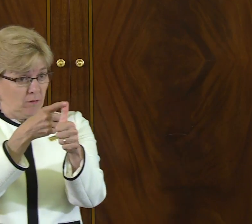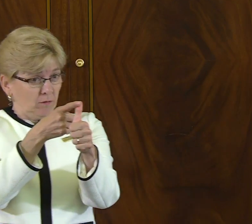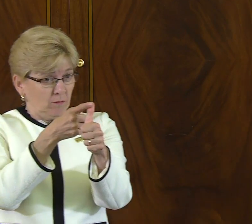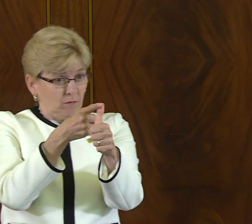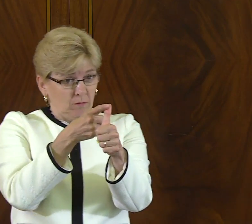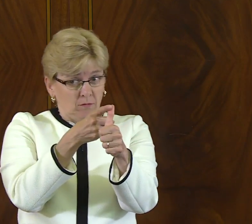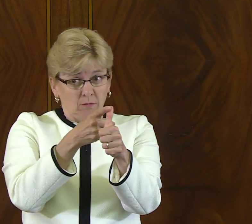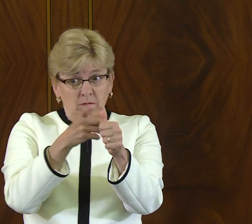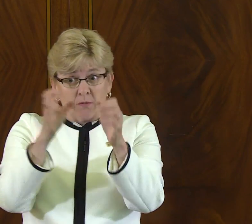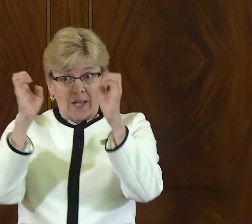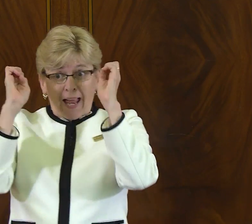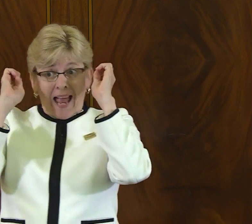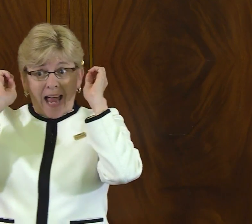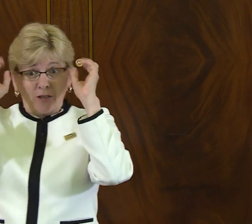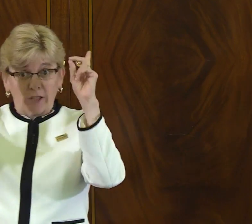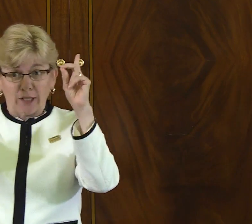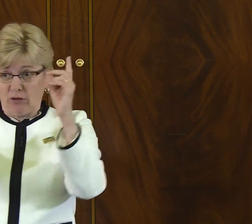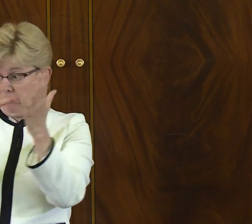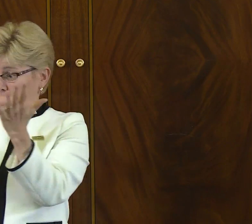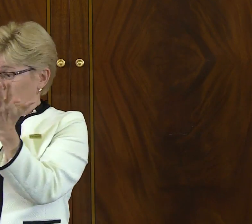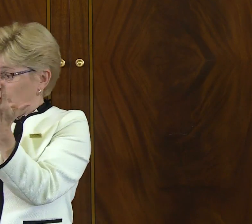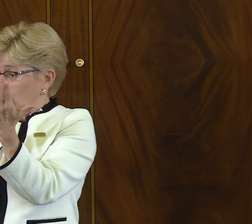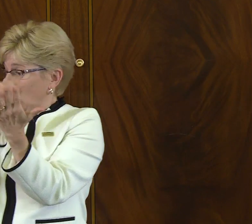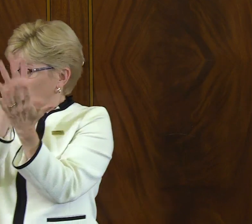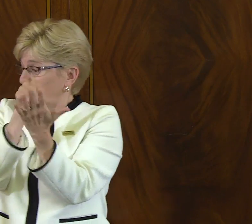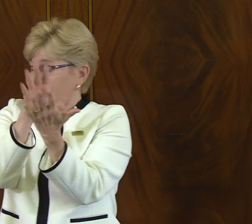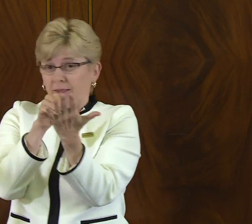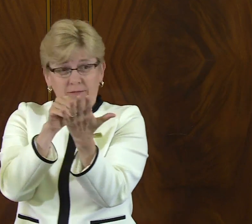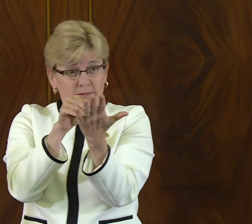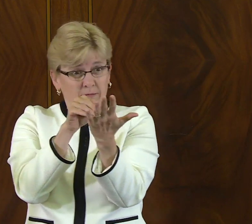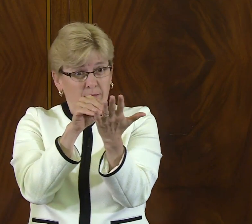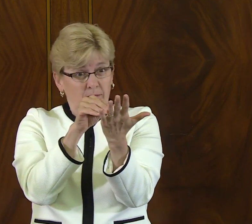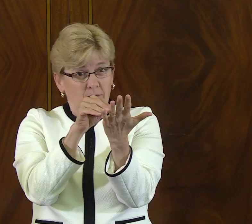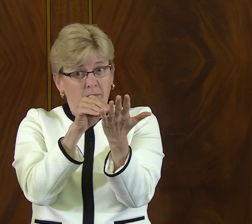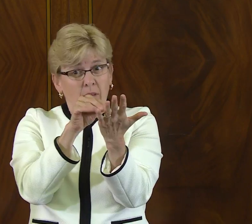And one of the first things that comes to mind is that education